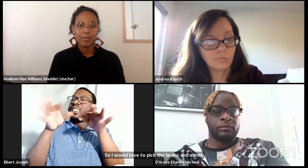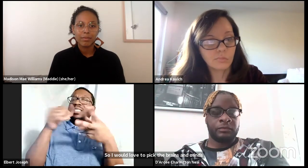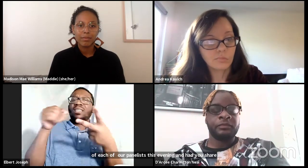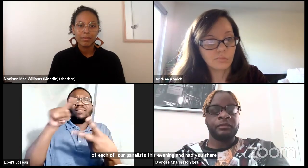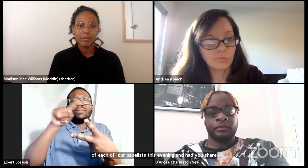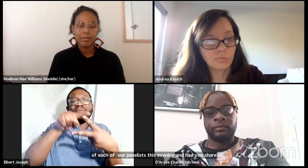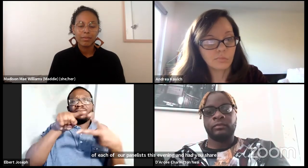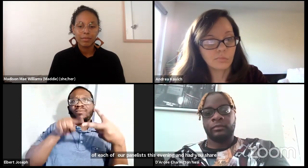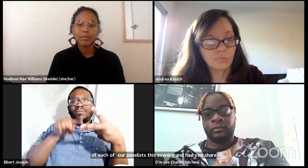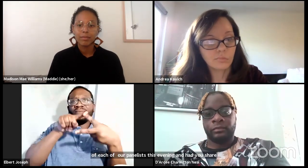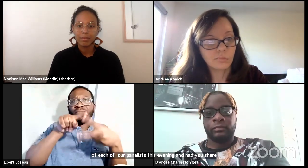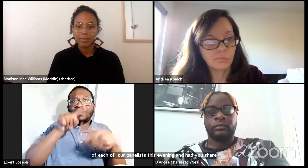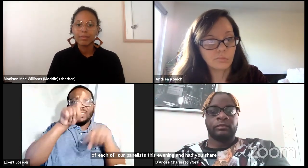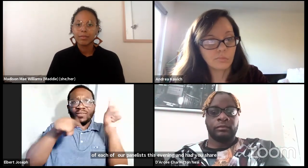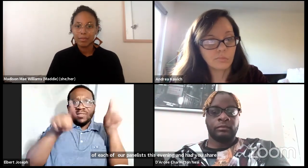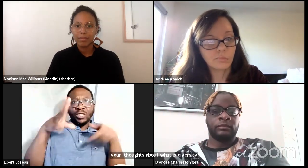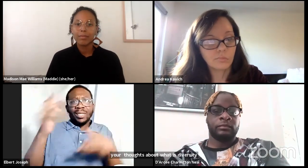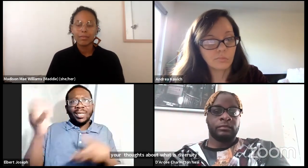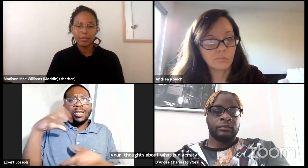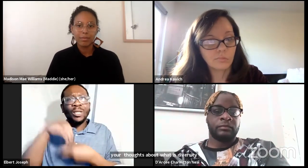and what is your definition of those respective words.